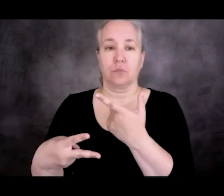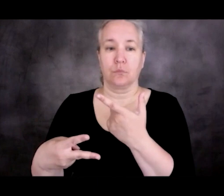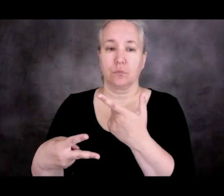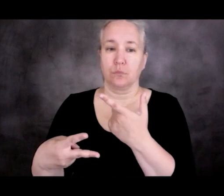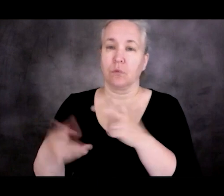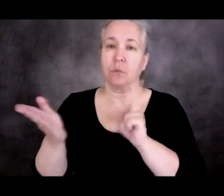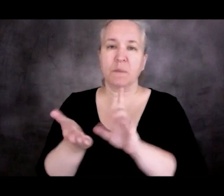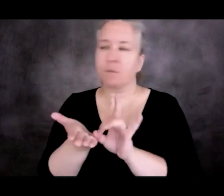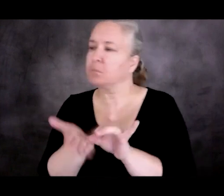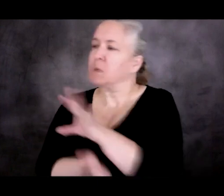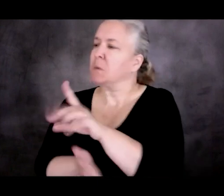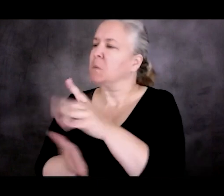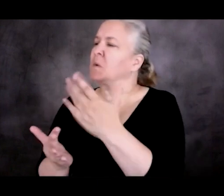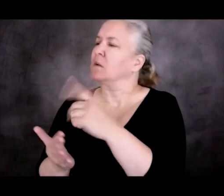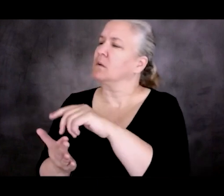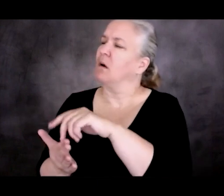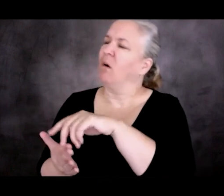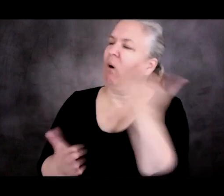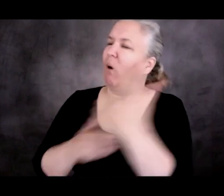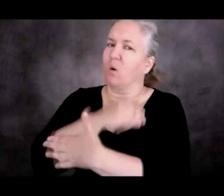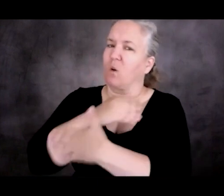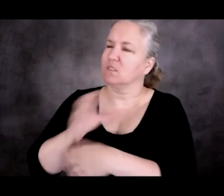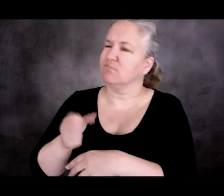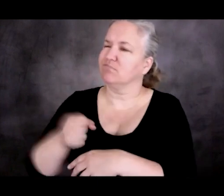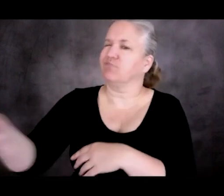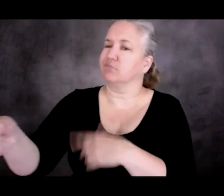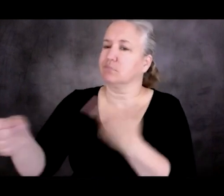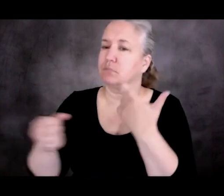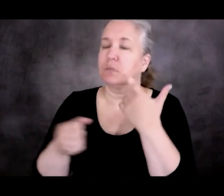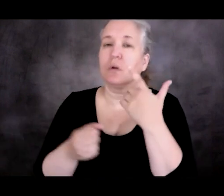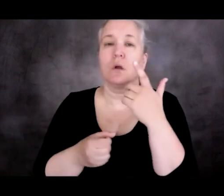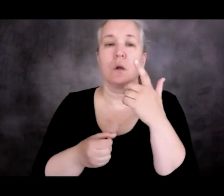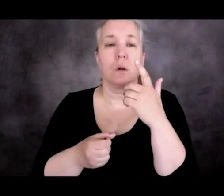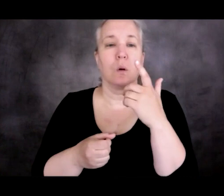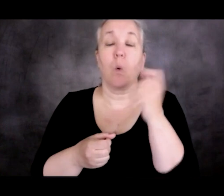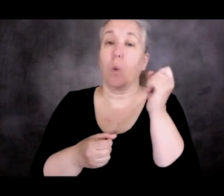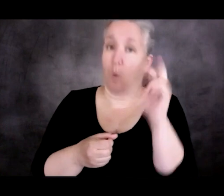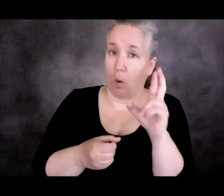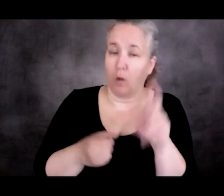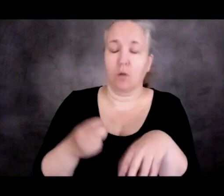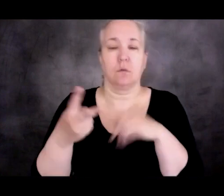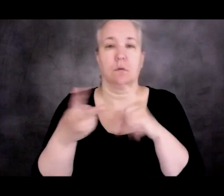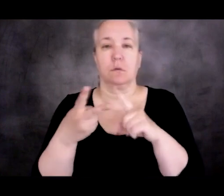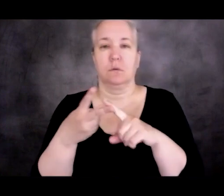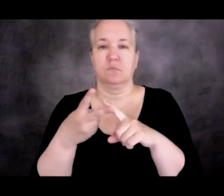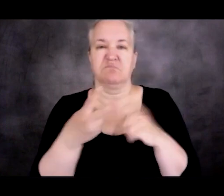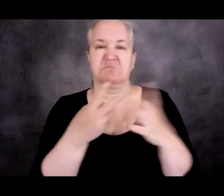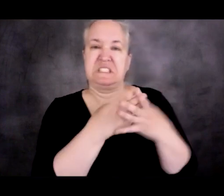to wait in a third country, or held in detention.